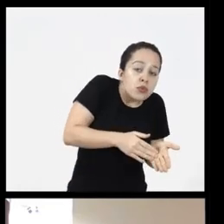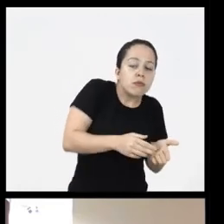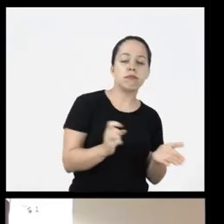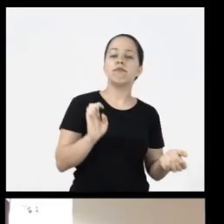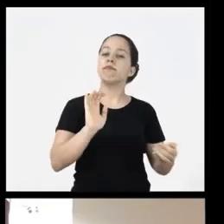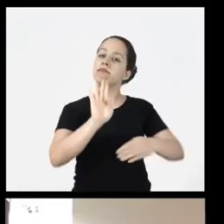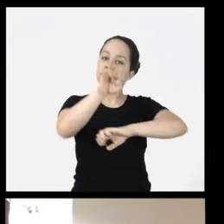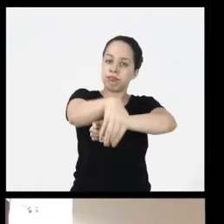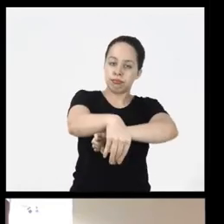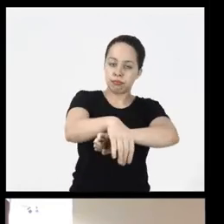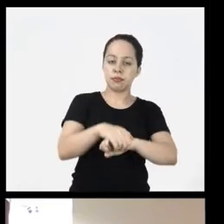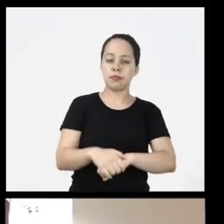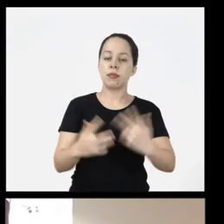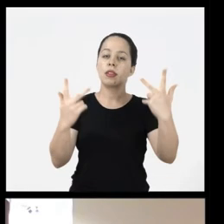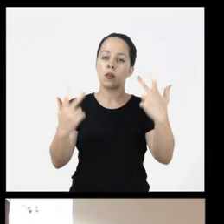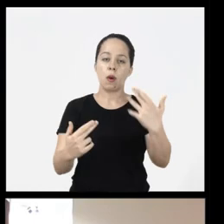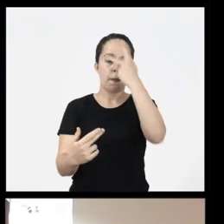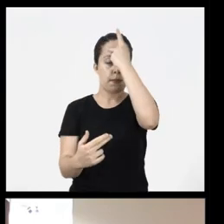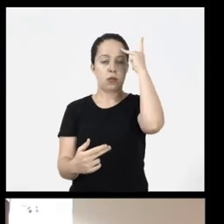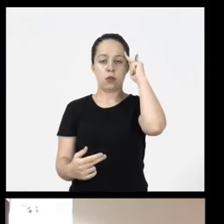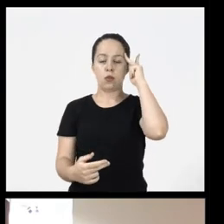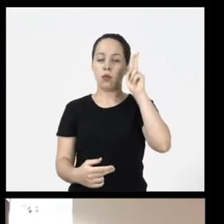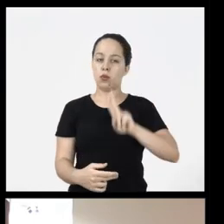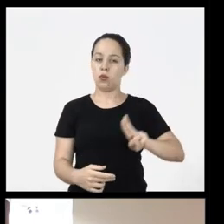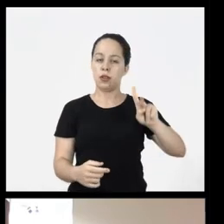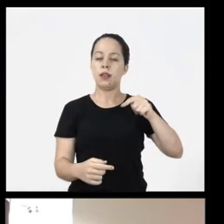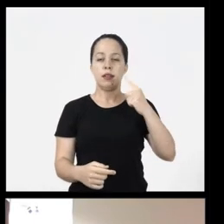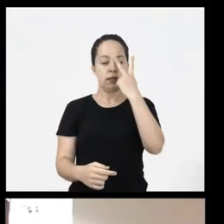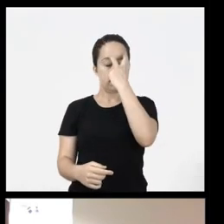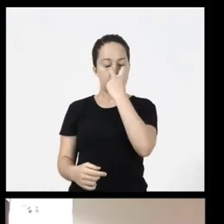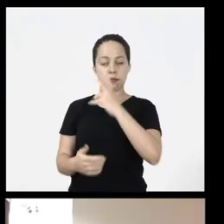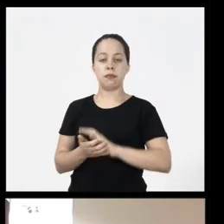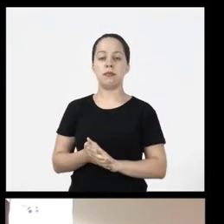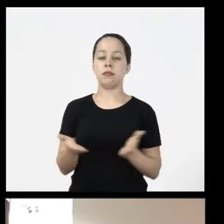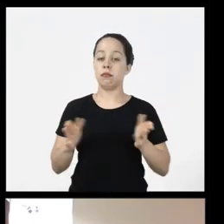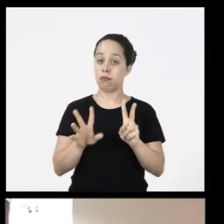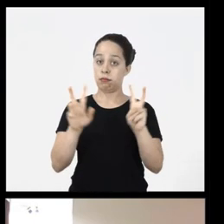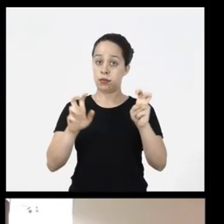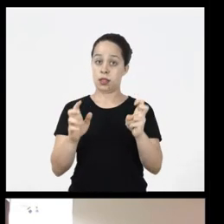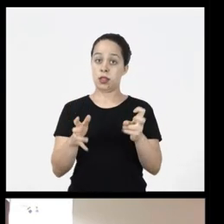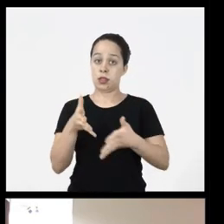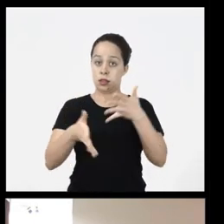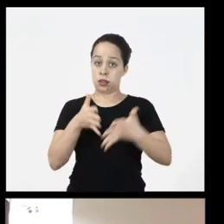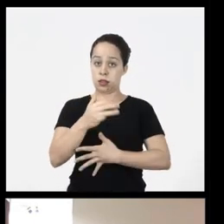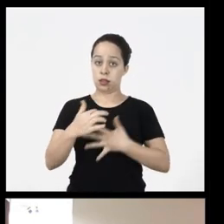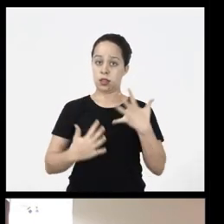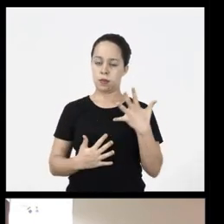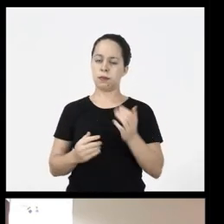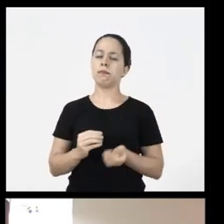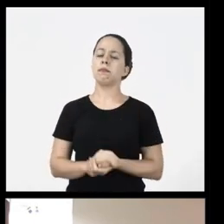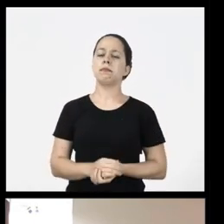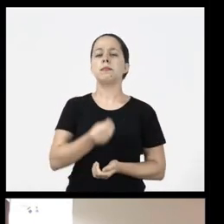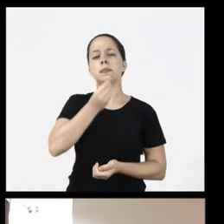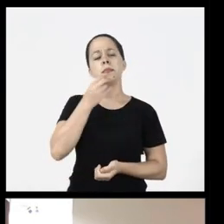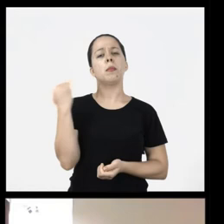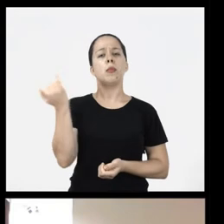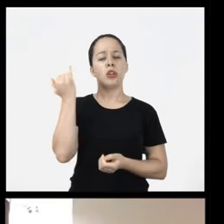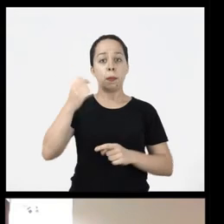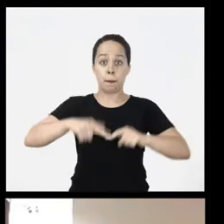example, the same thing, a serious user and in relation to the pound, it is very important that all the material